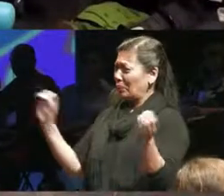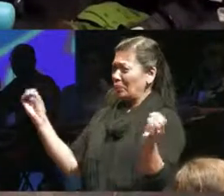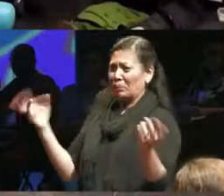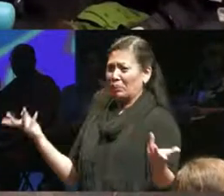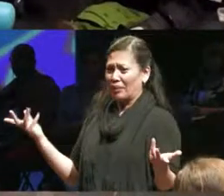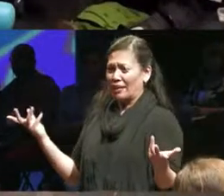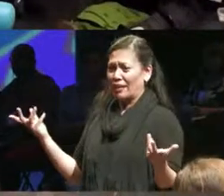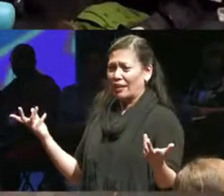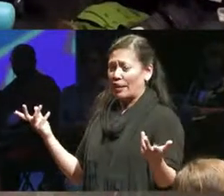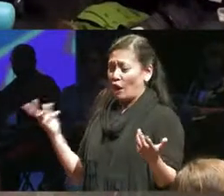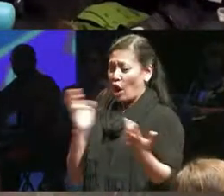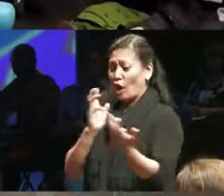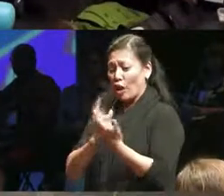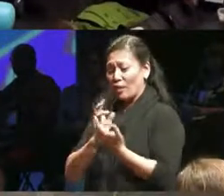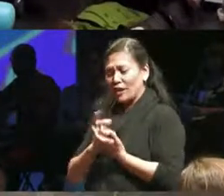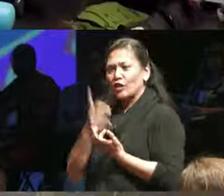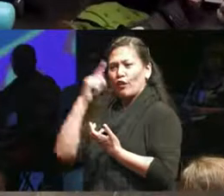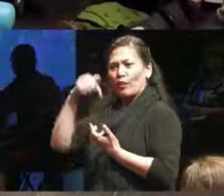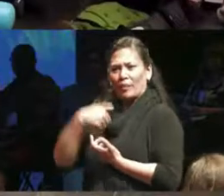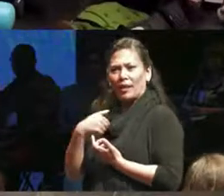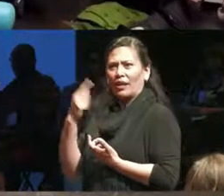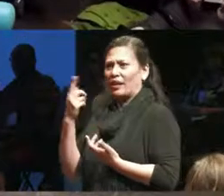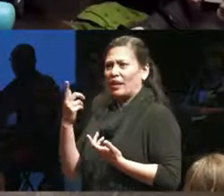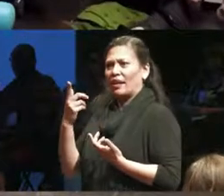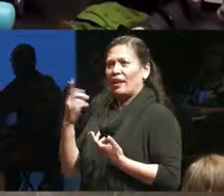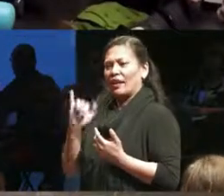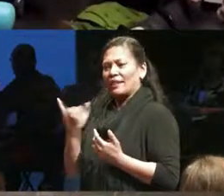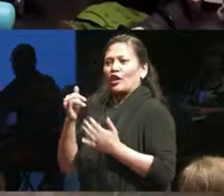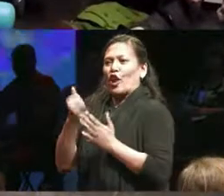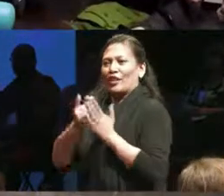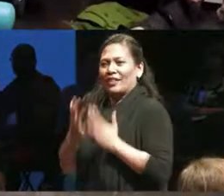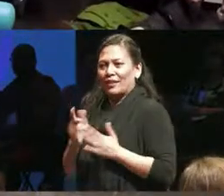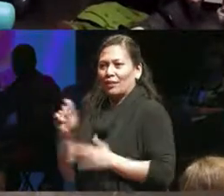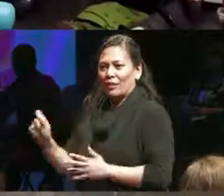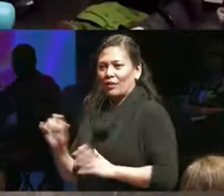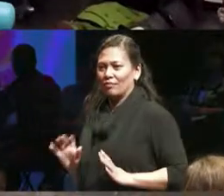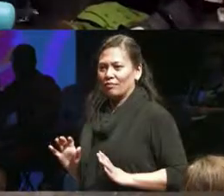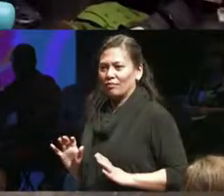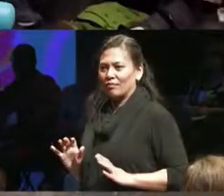accommodations being made for me as an artist similarly I went to see another